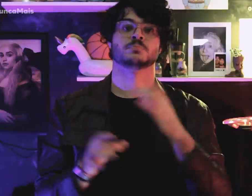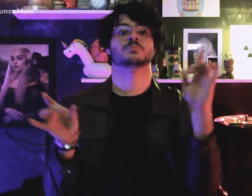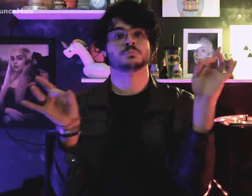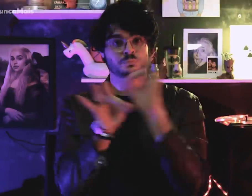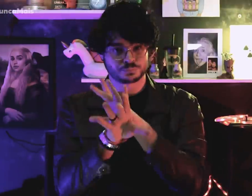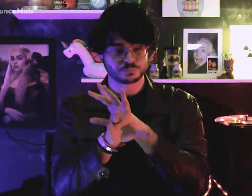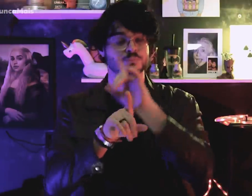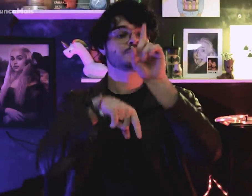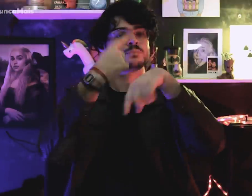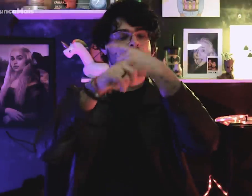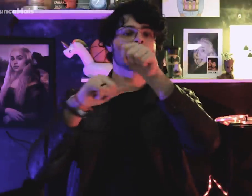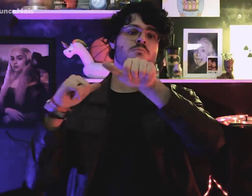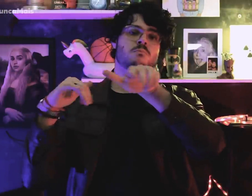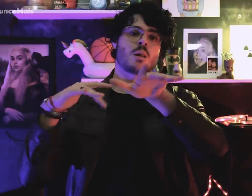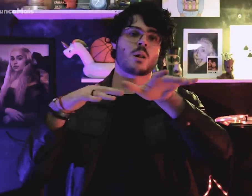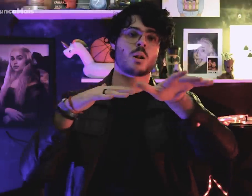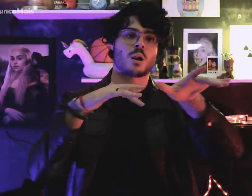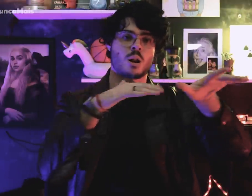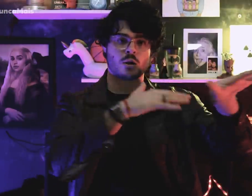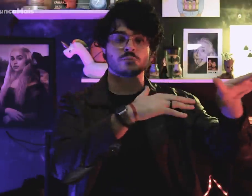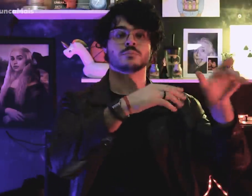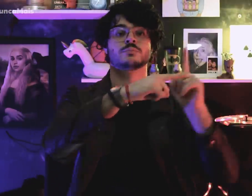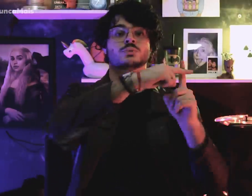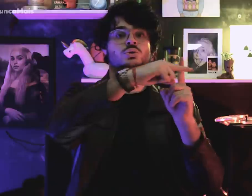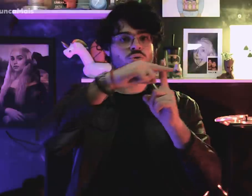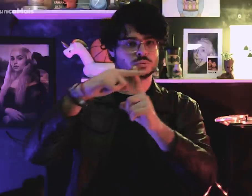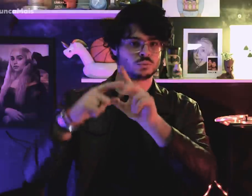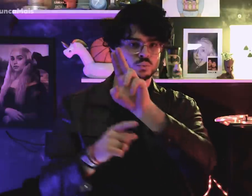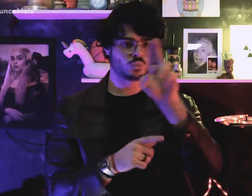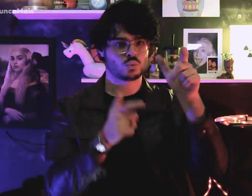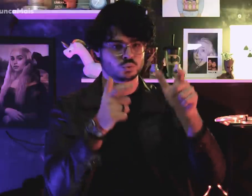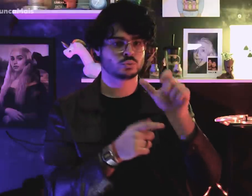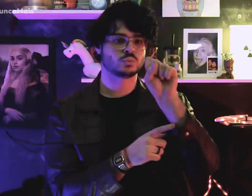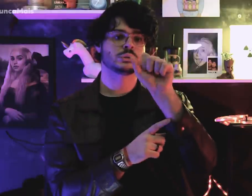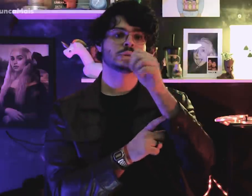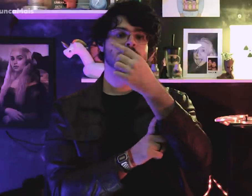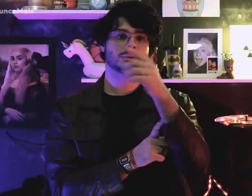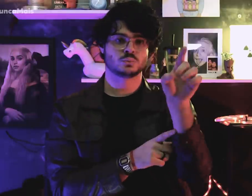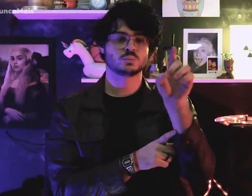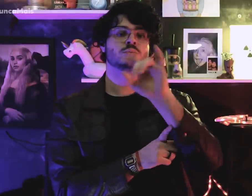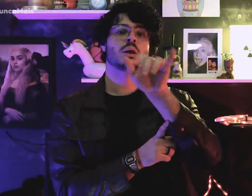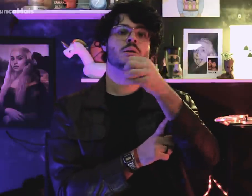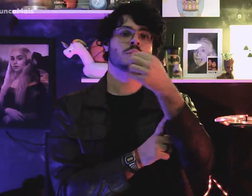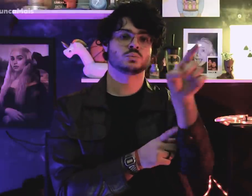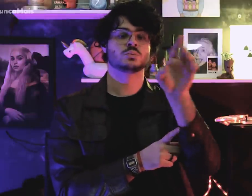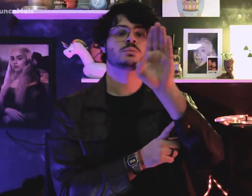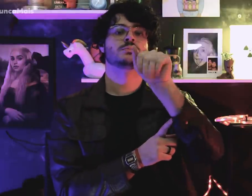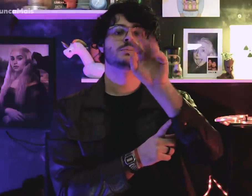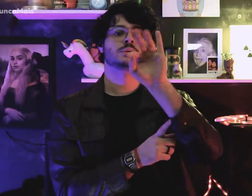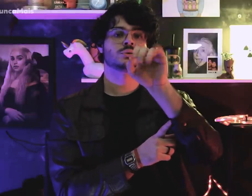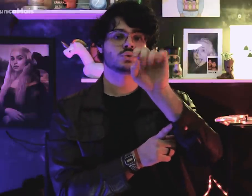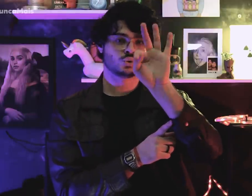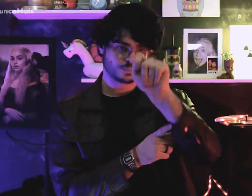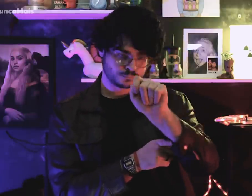After that, they took him to the São João Batista Cemetery,